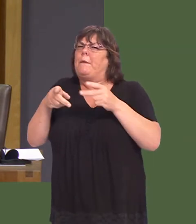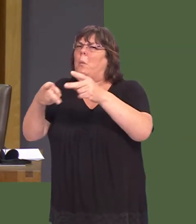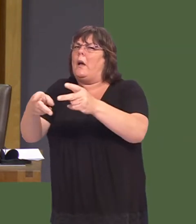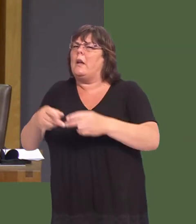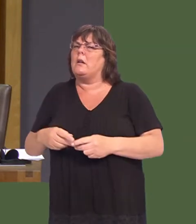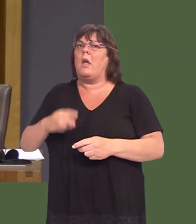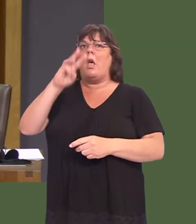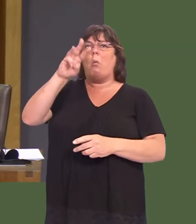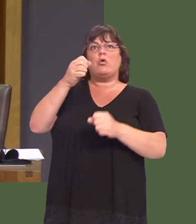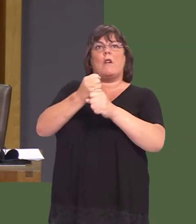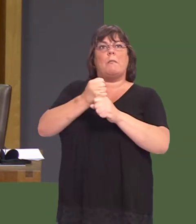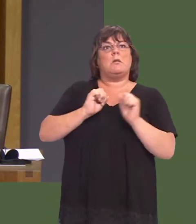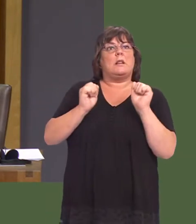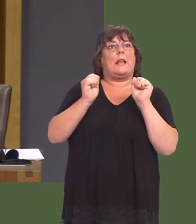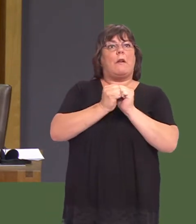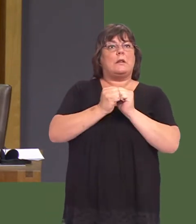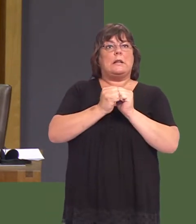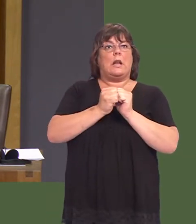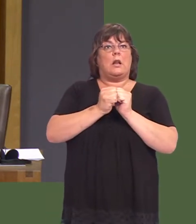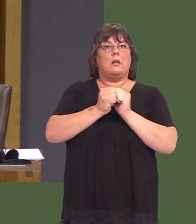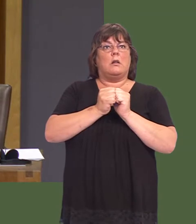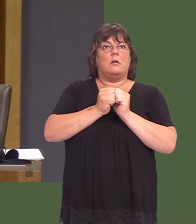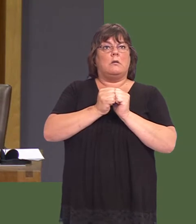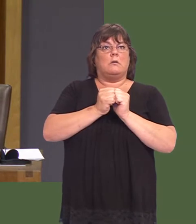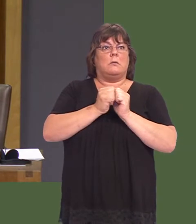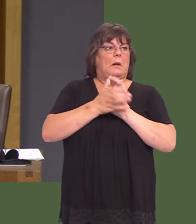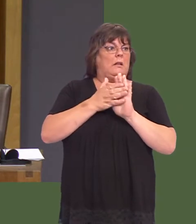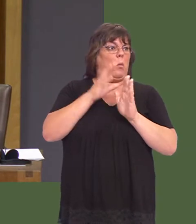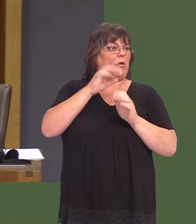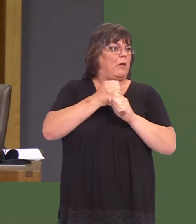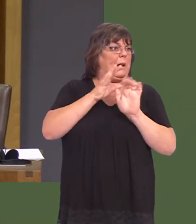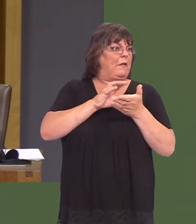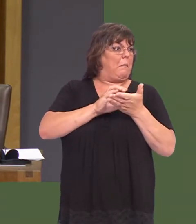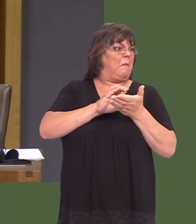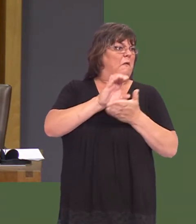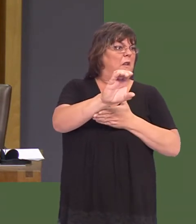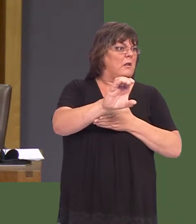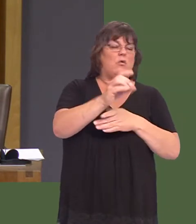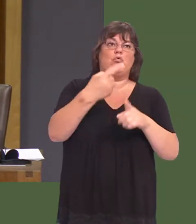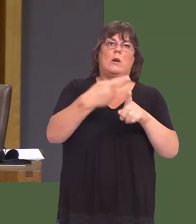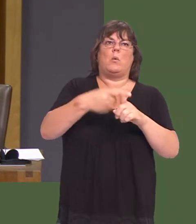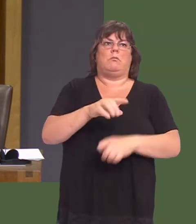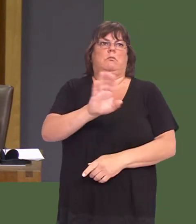The Welsh Government guarantee would never be called upon upfront in any event under